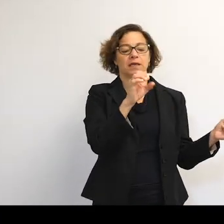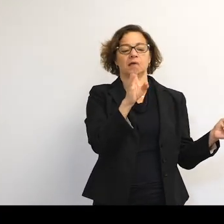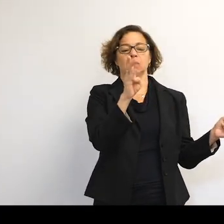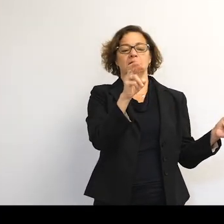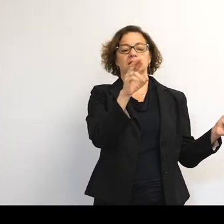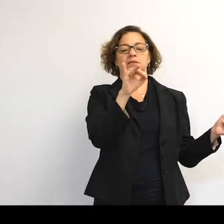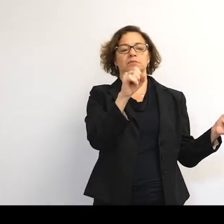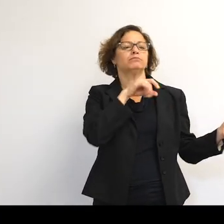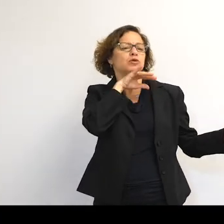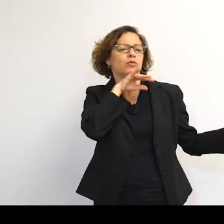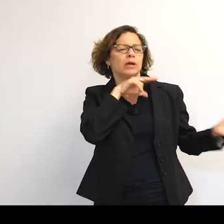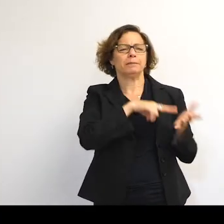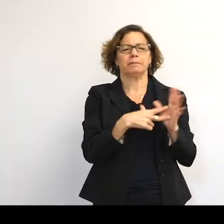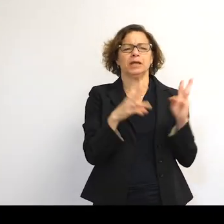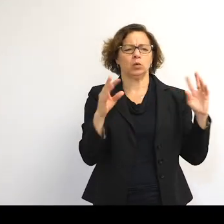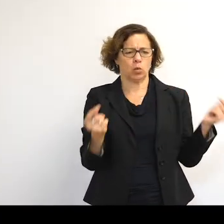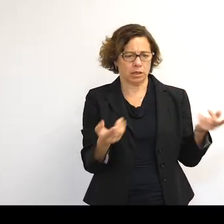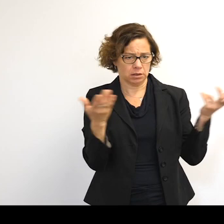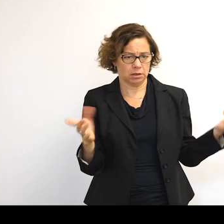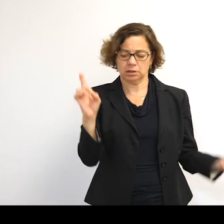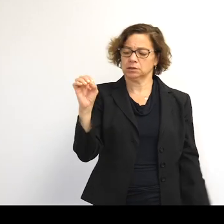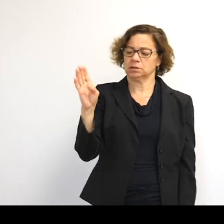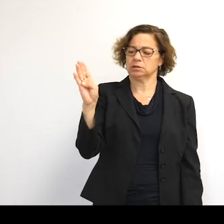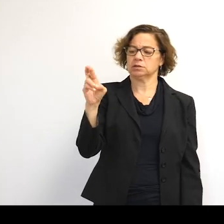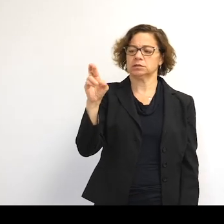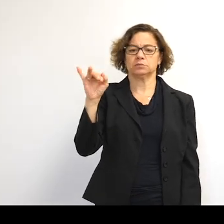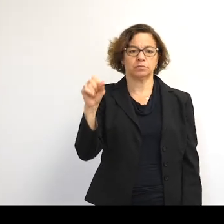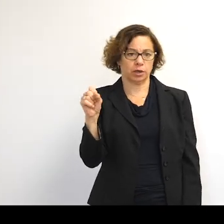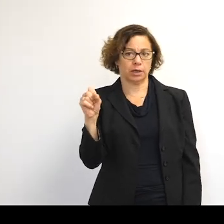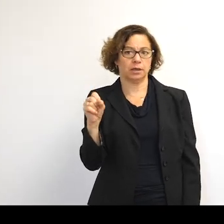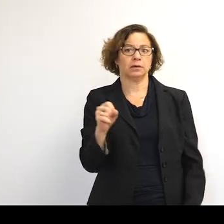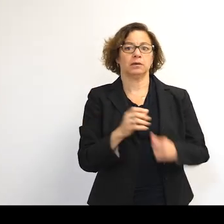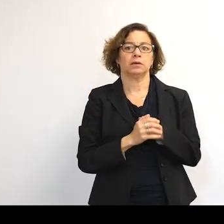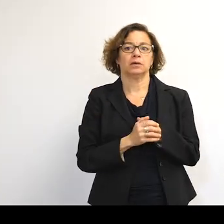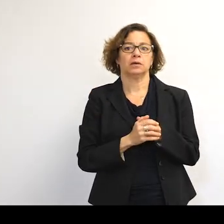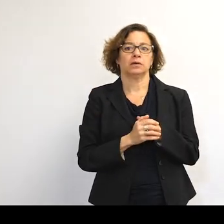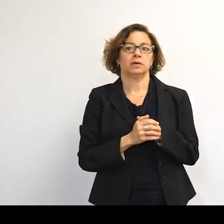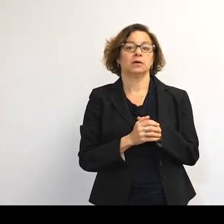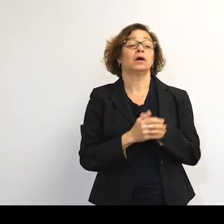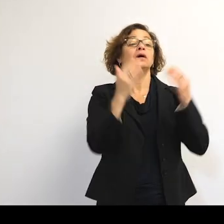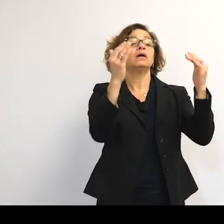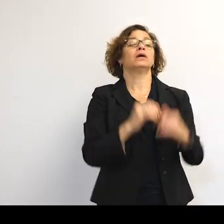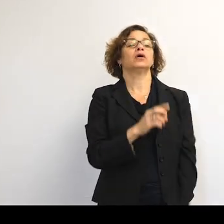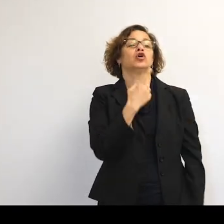But what do we mean by that in this context? So we can subdivide that to the green objects, which are rocket bodies.